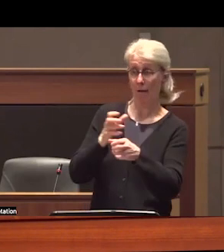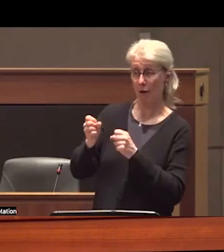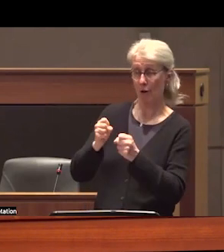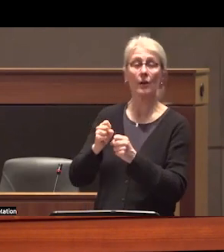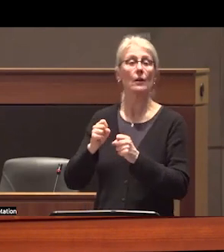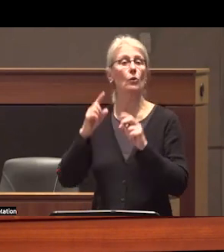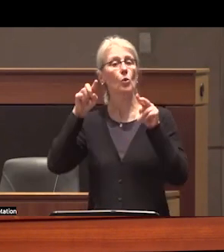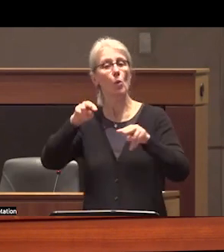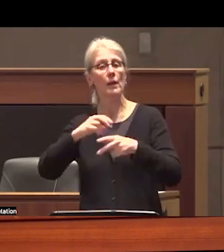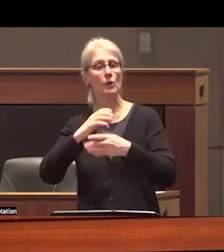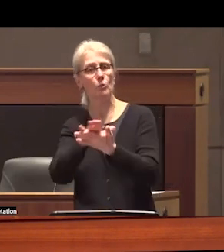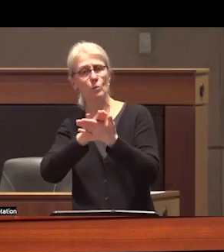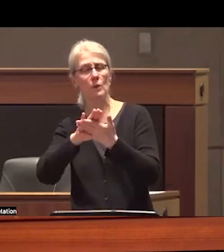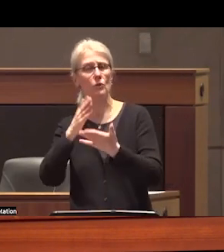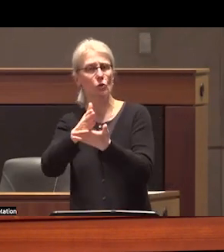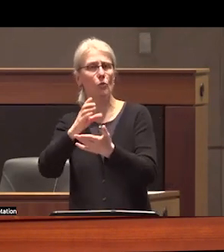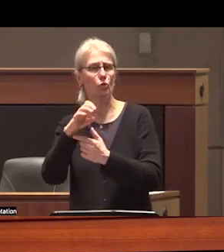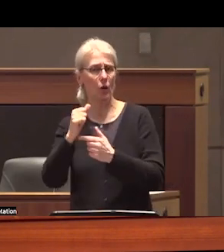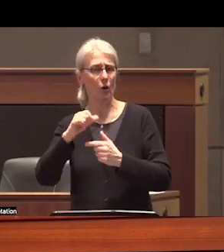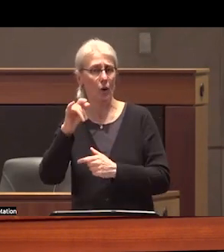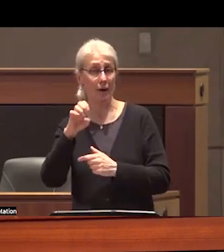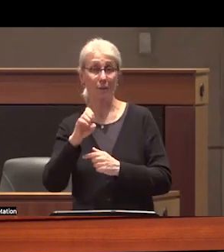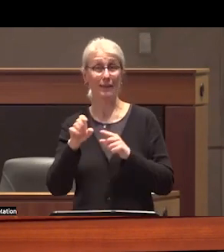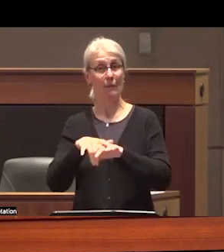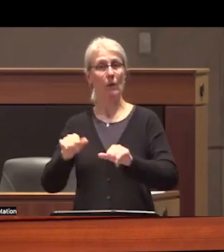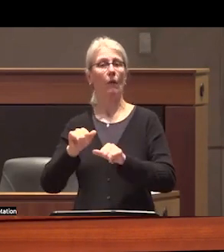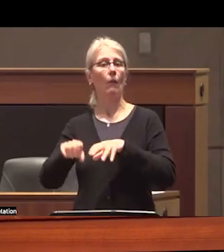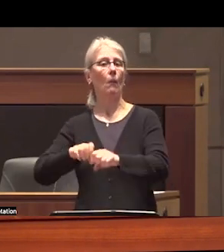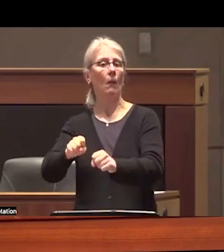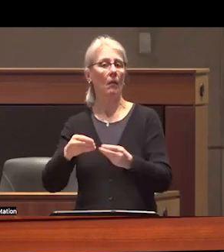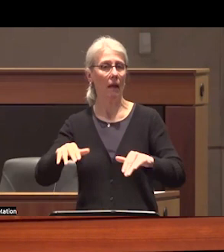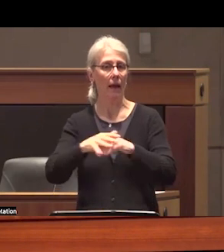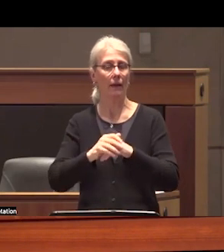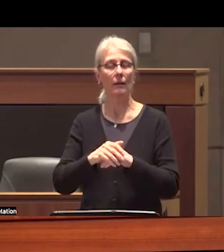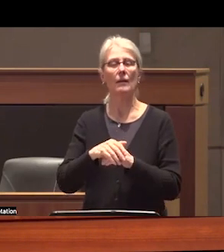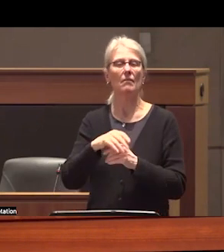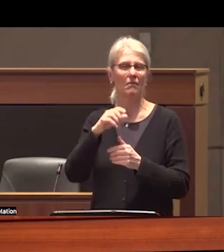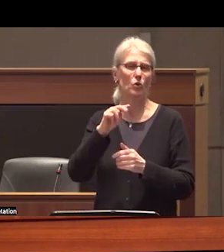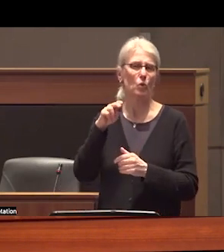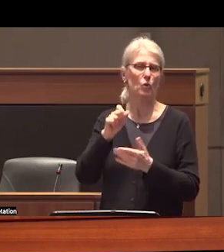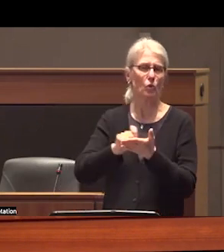crime when they acquire the title rights to land journalist Don Paley Compares this to ideological